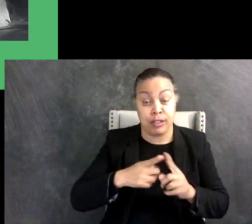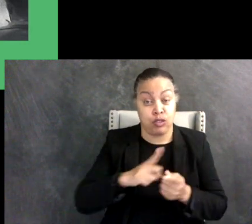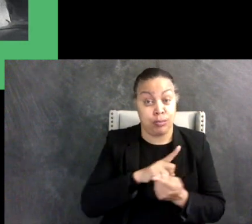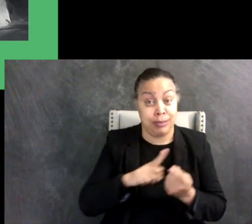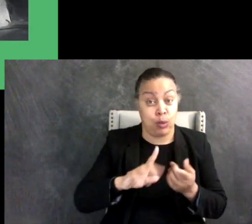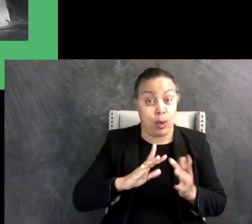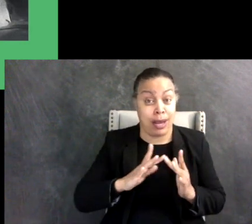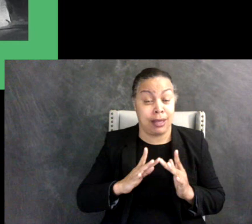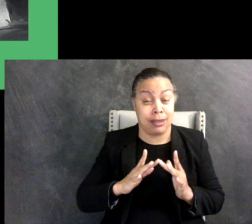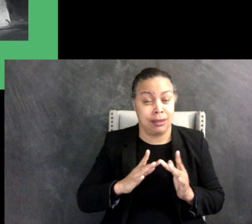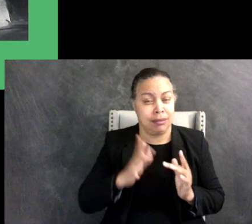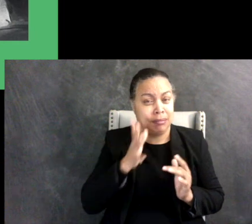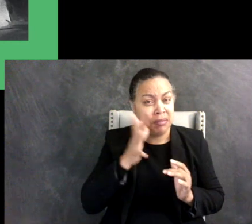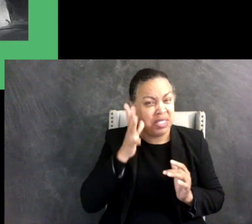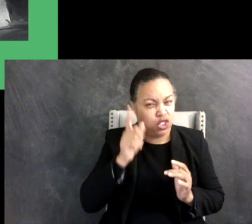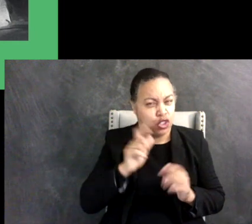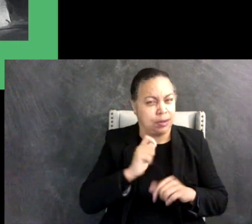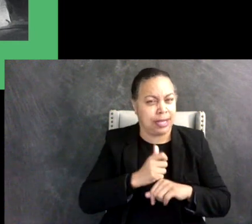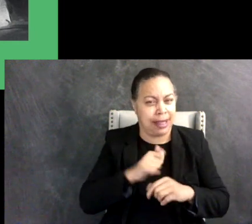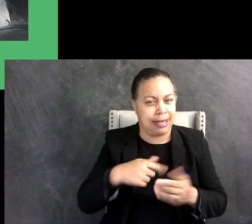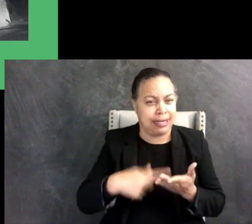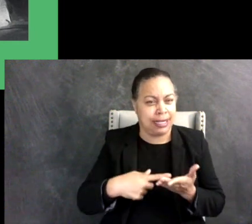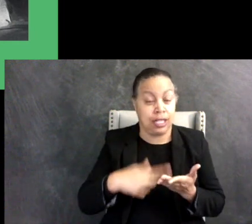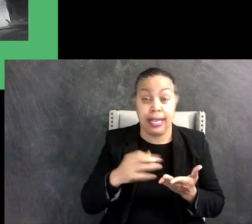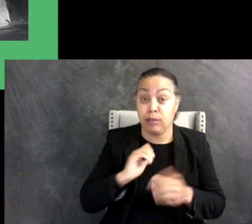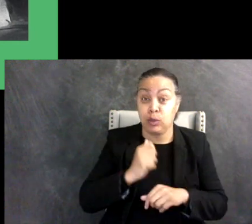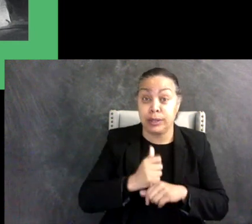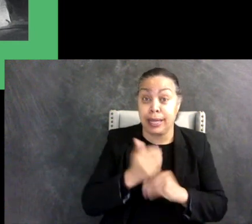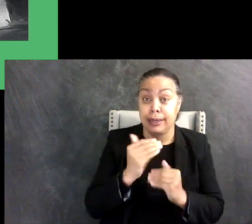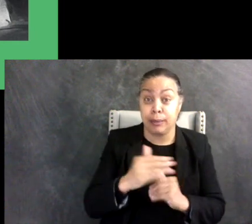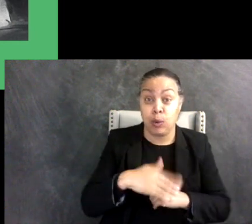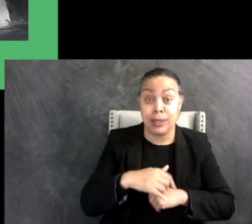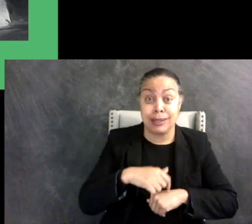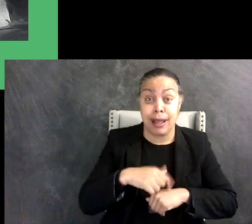And if you can set limits on screen time do it together, because kids deserve